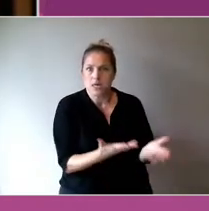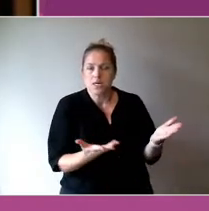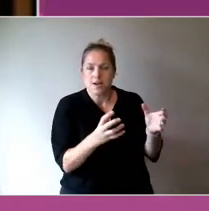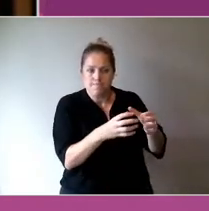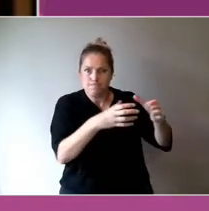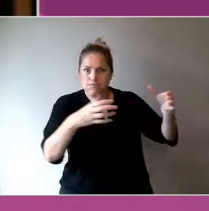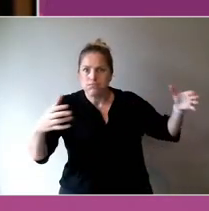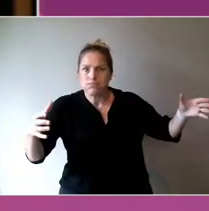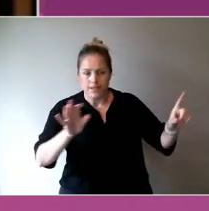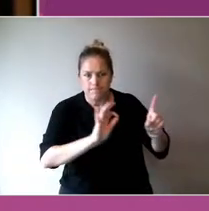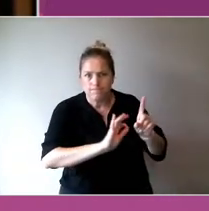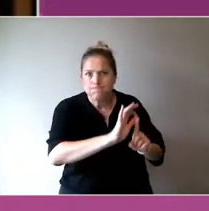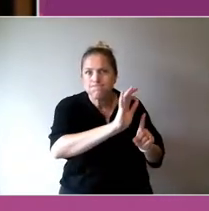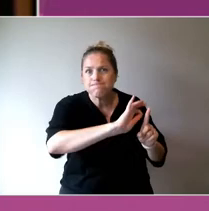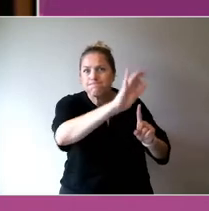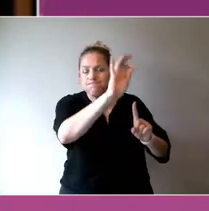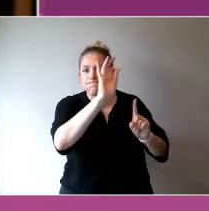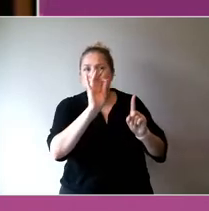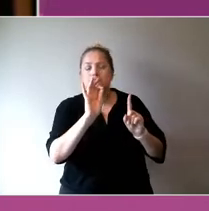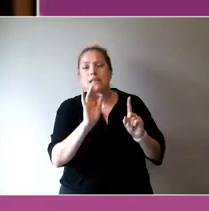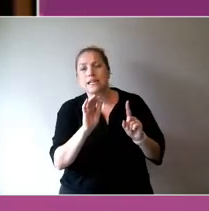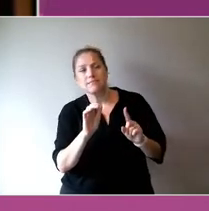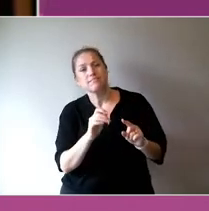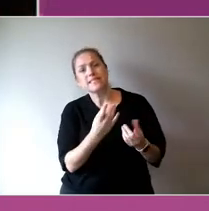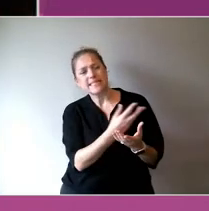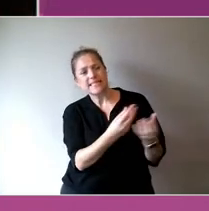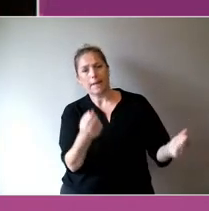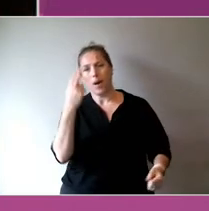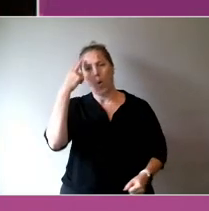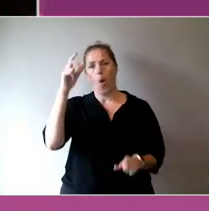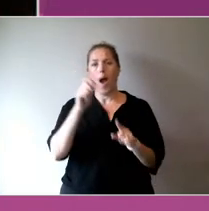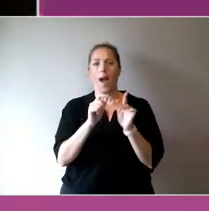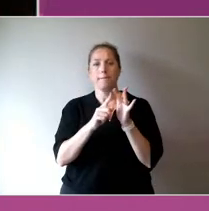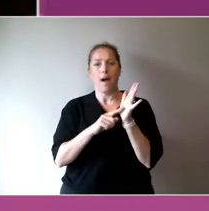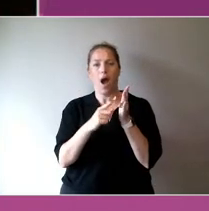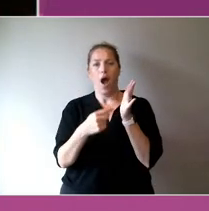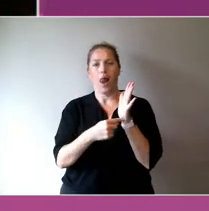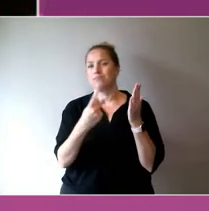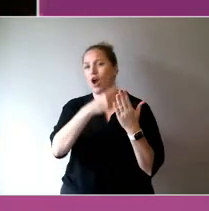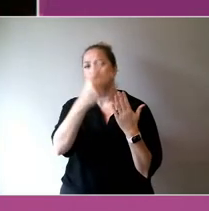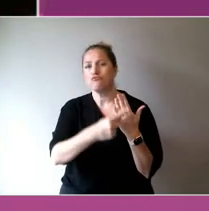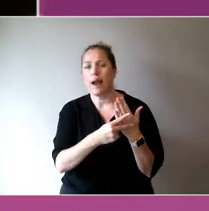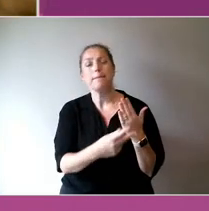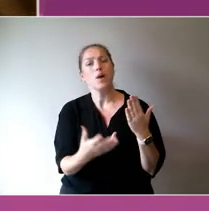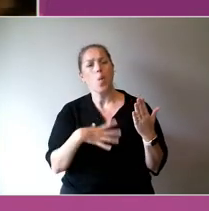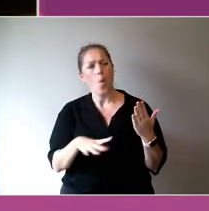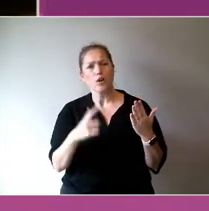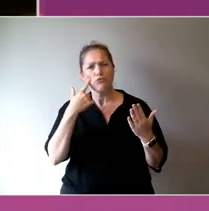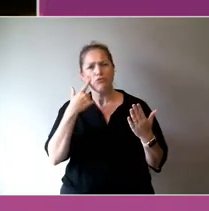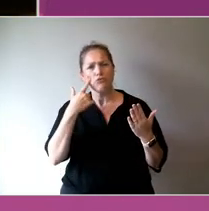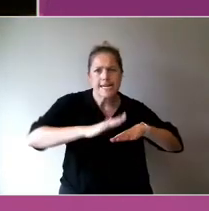incredible pilots which are so exciting and successful and deploy the learnings more effective